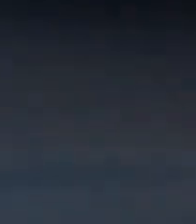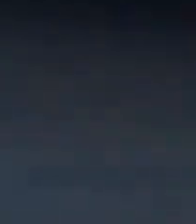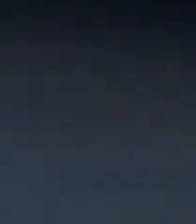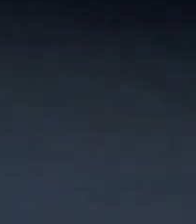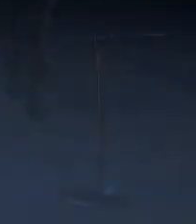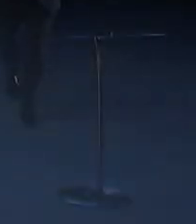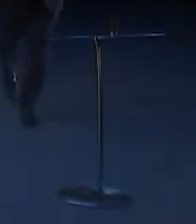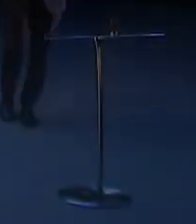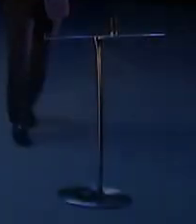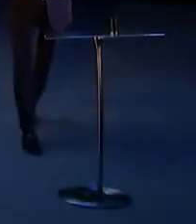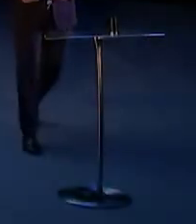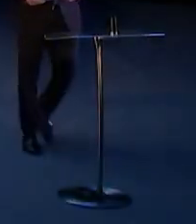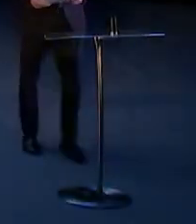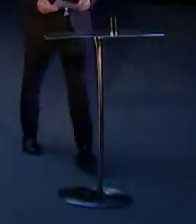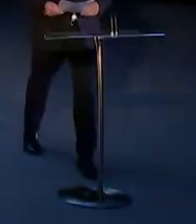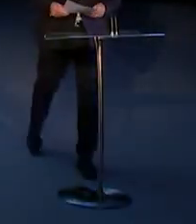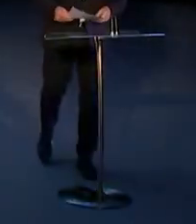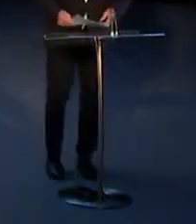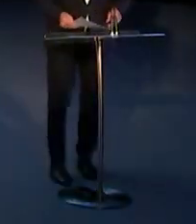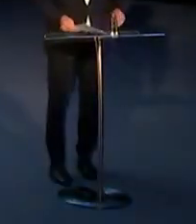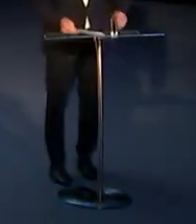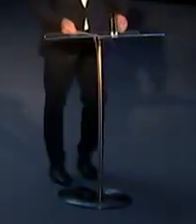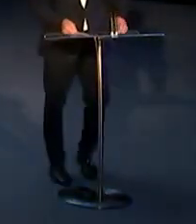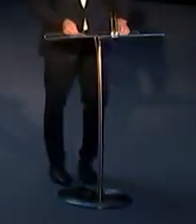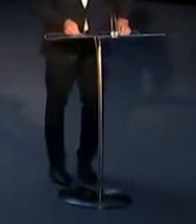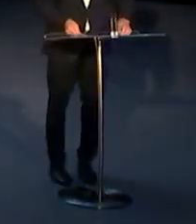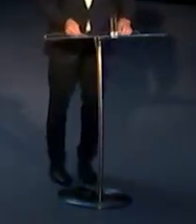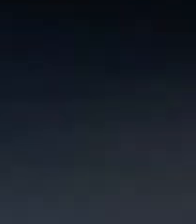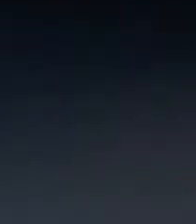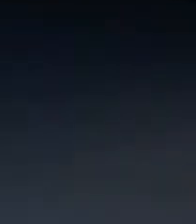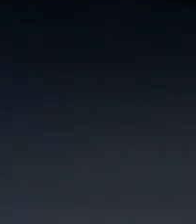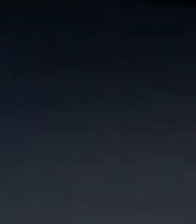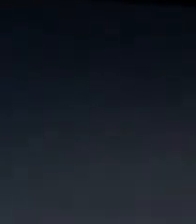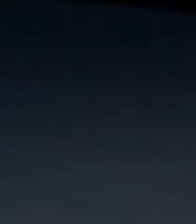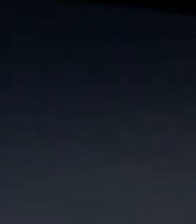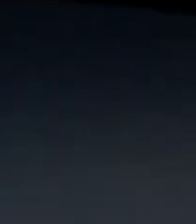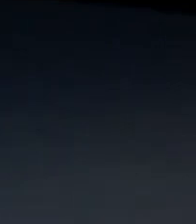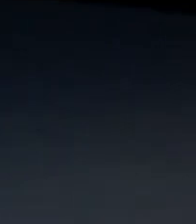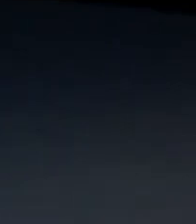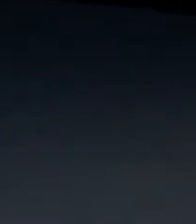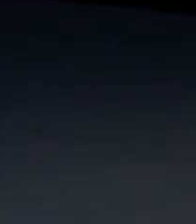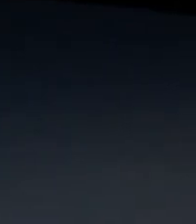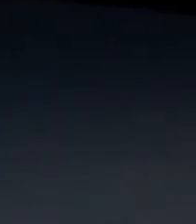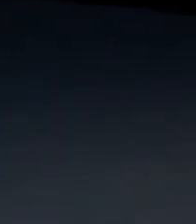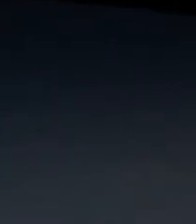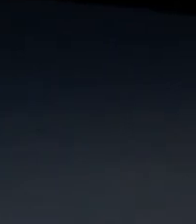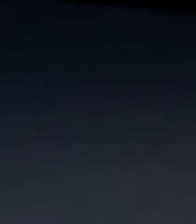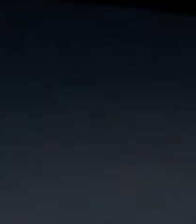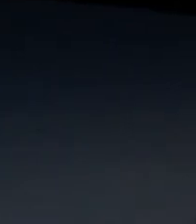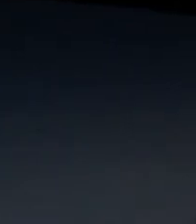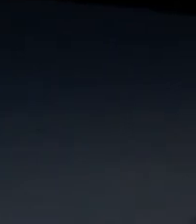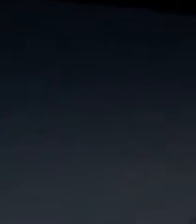Thank you, Fred, Birdz and Danielsan. That was the first track about to be released.